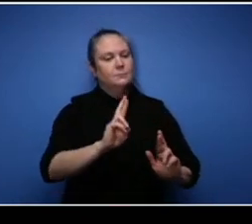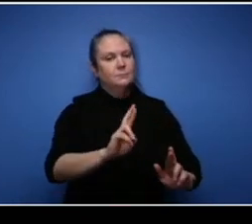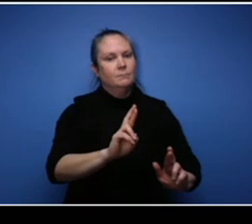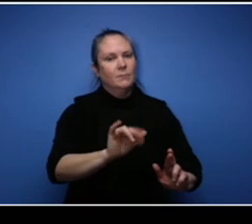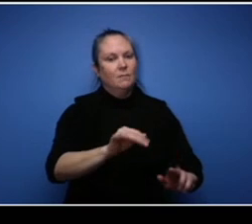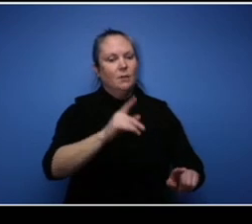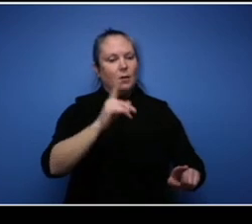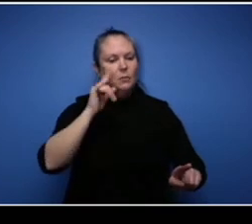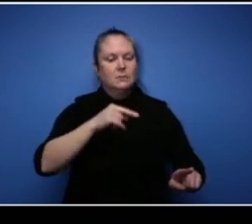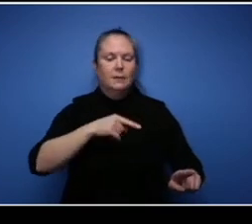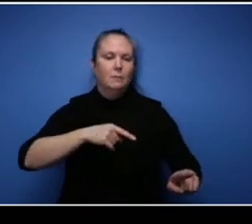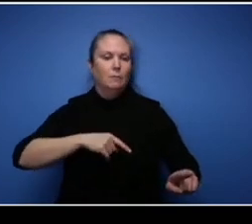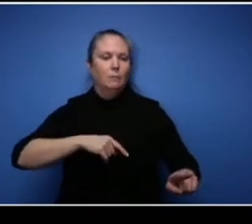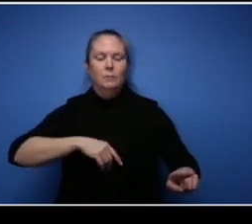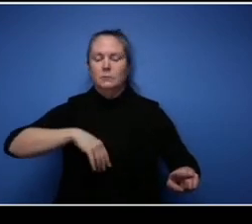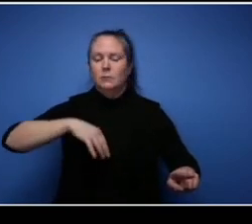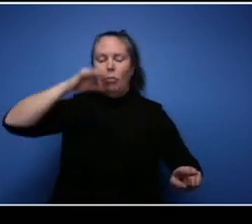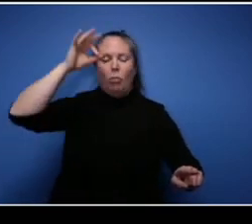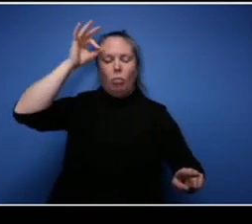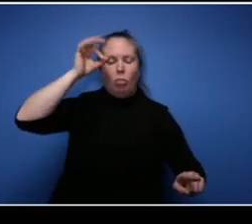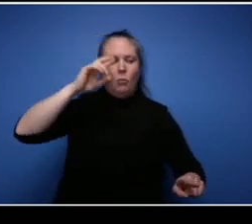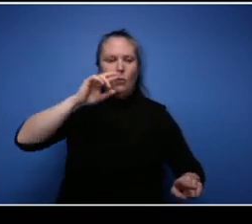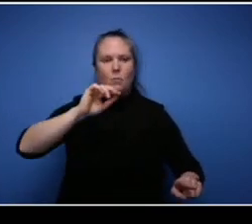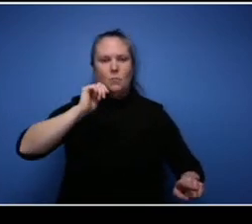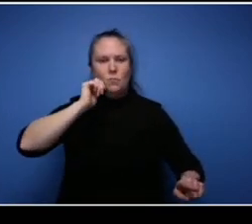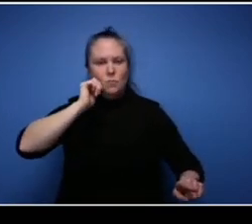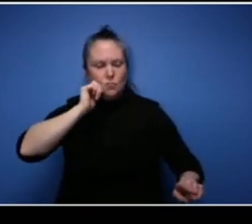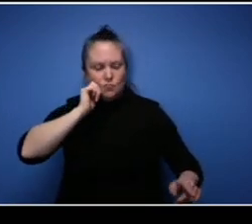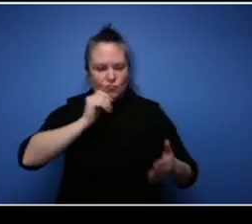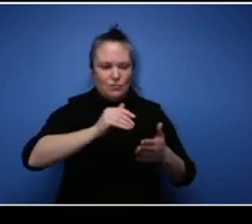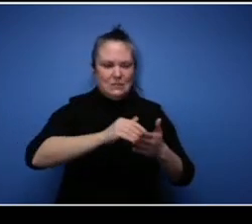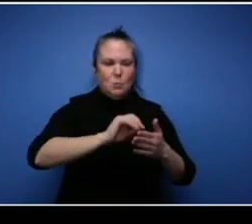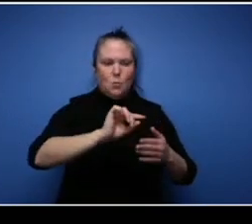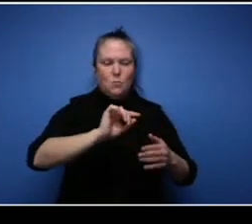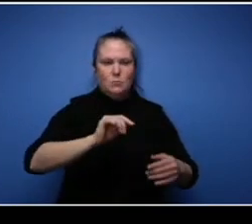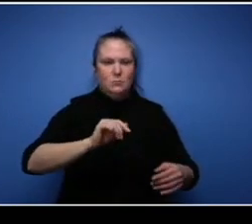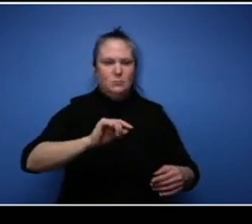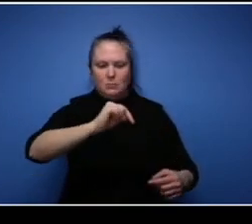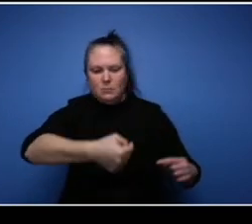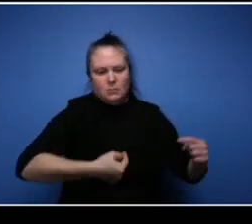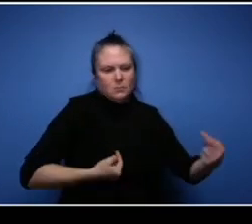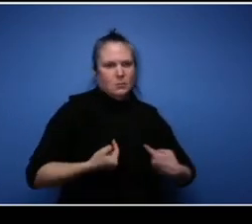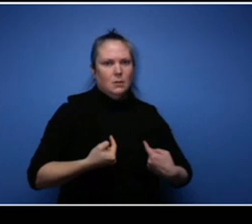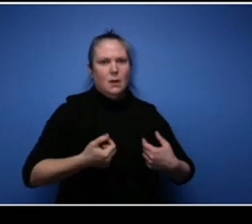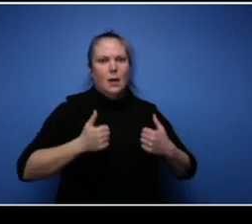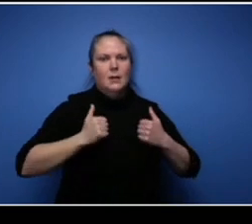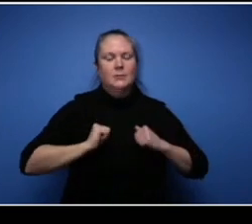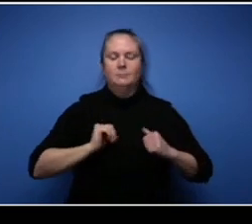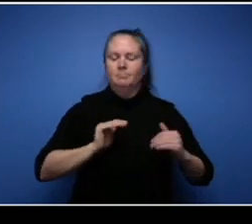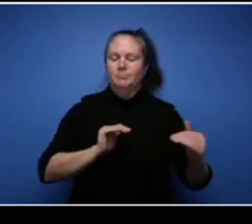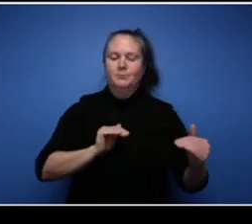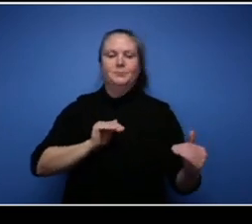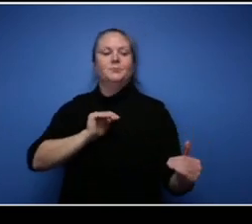being shown towards me that's in my professional life. In a personal life, in my personal life